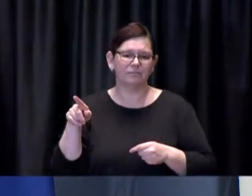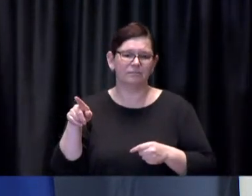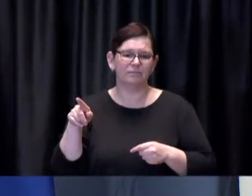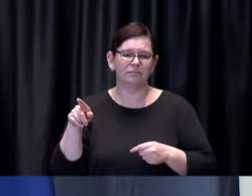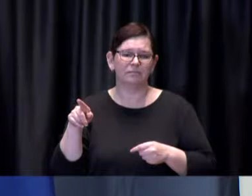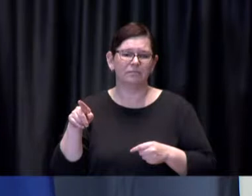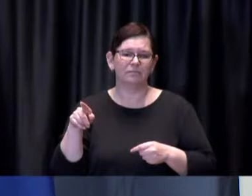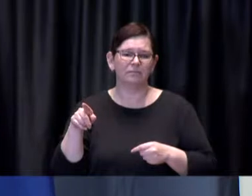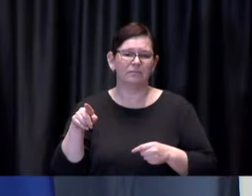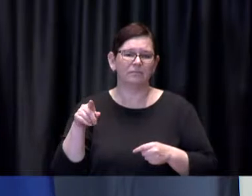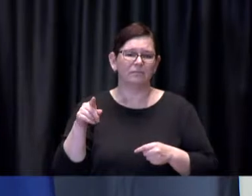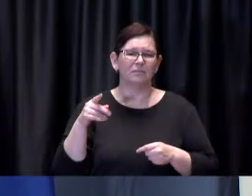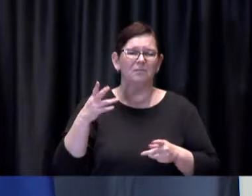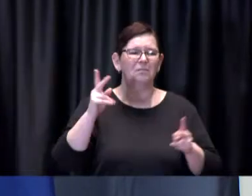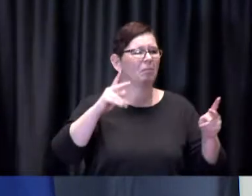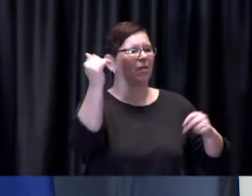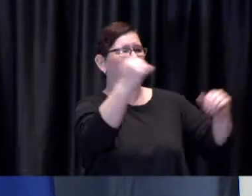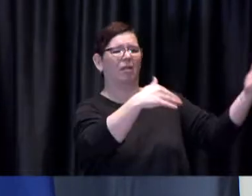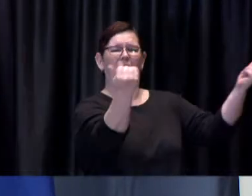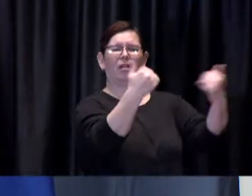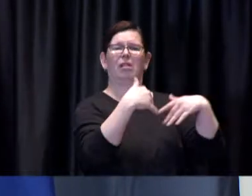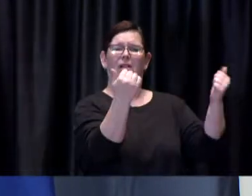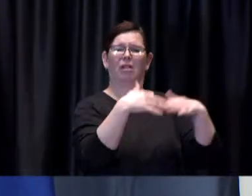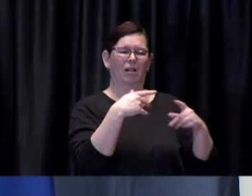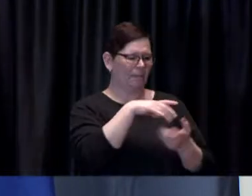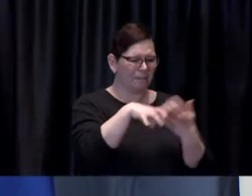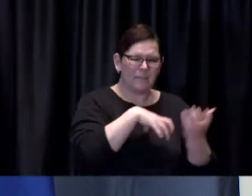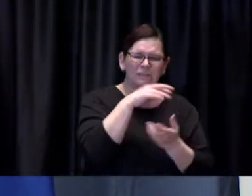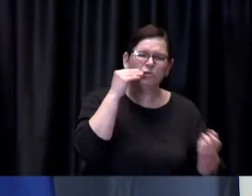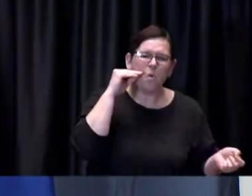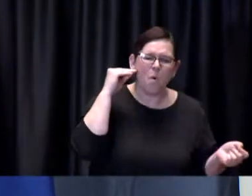haven't really been told how they're supposed to enforce that whether they're supposed to take ids